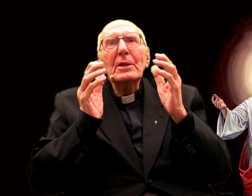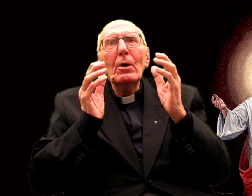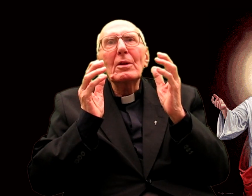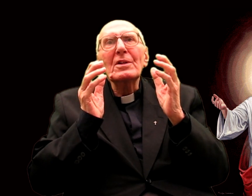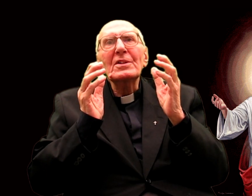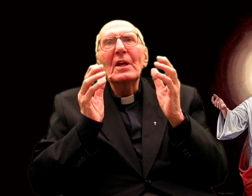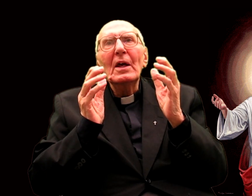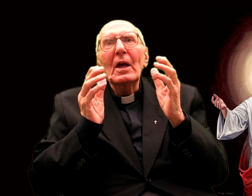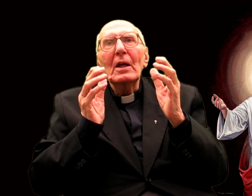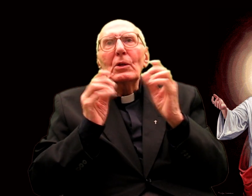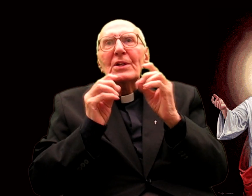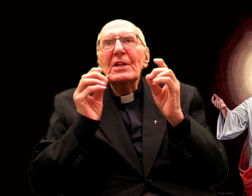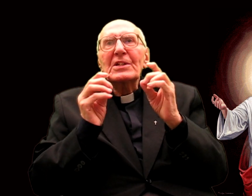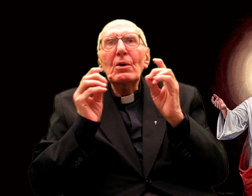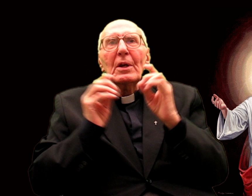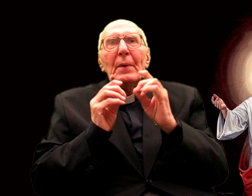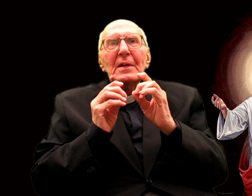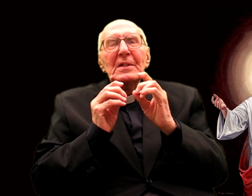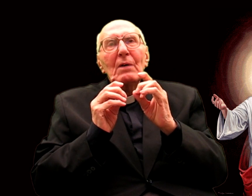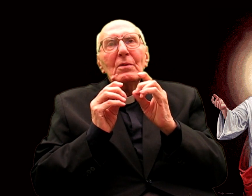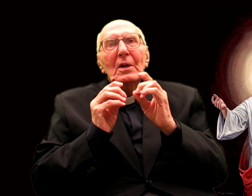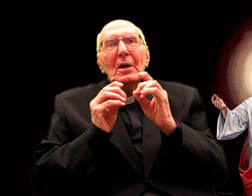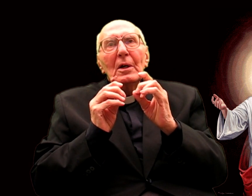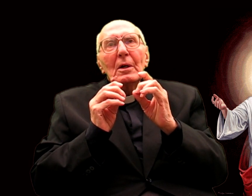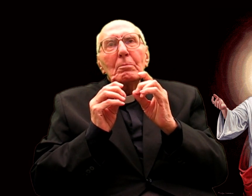Father Eudes did not forget the repair,